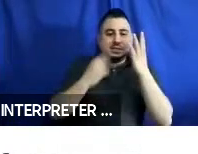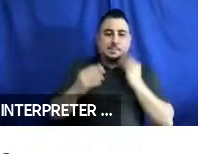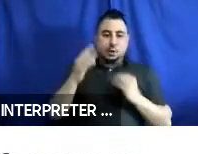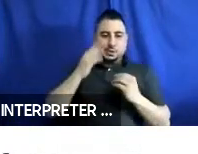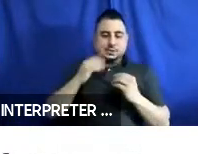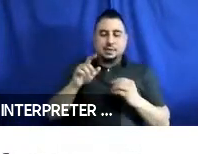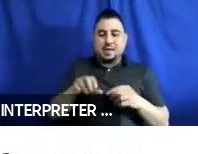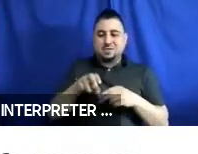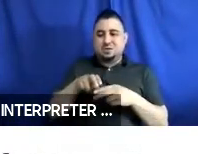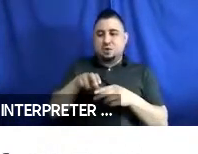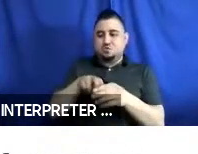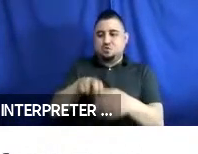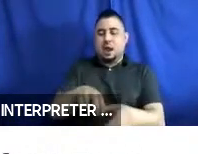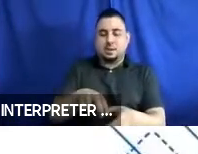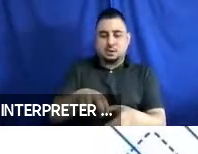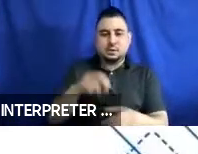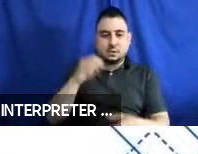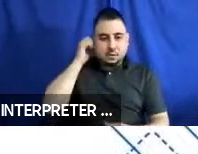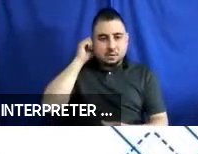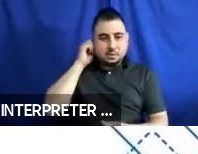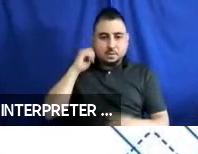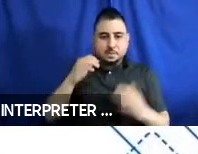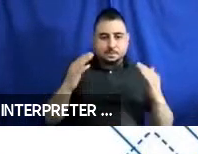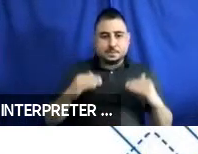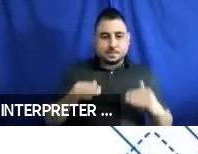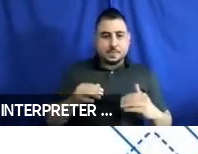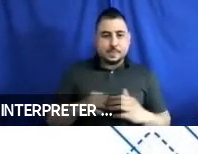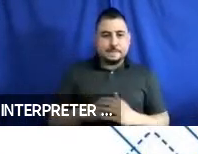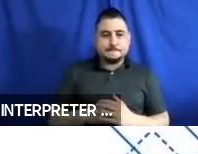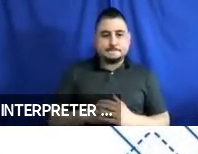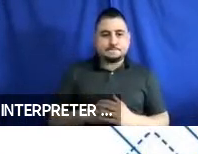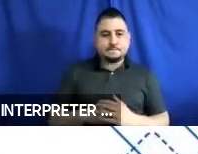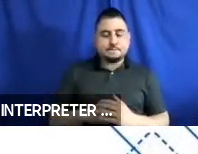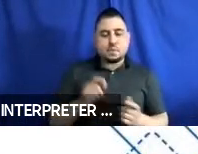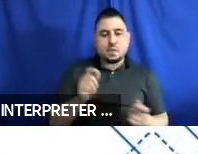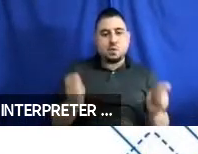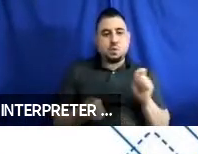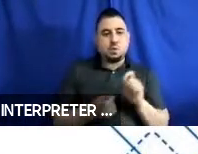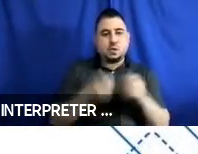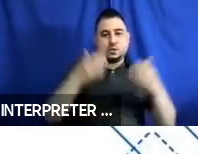Next. So, switching gears. I want to briefly discuss